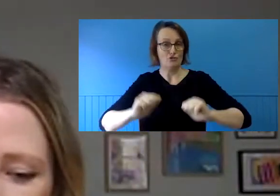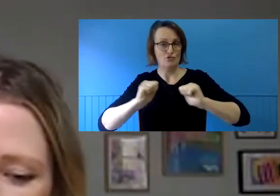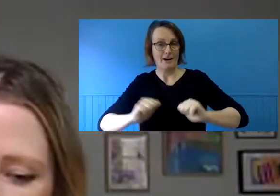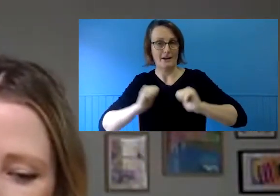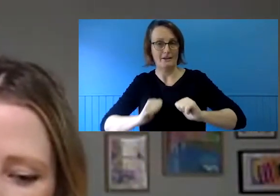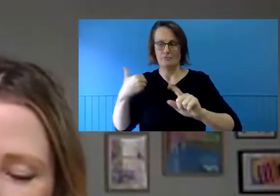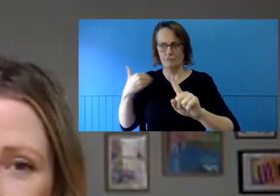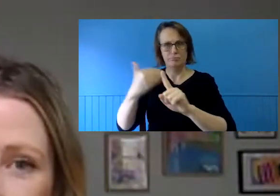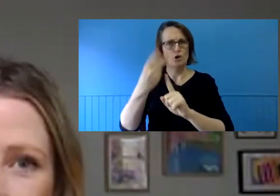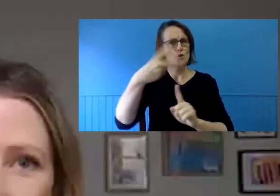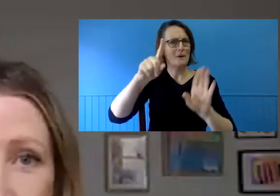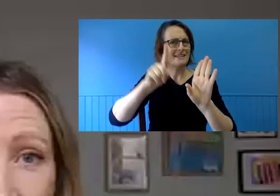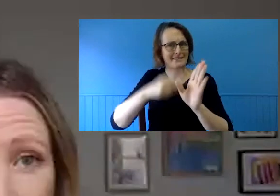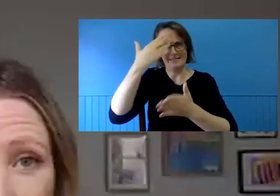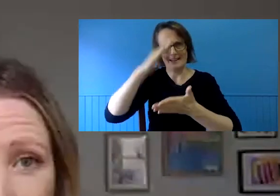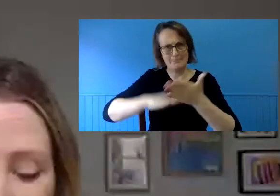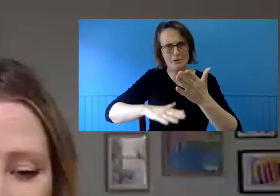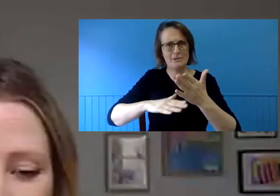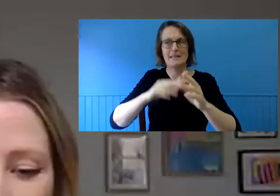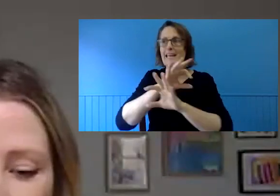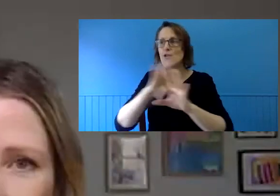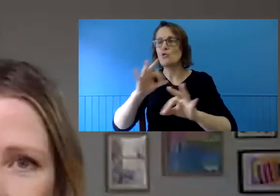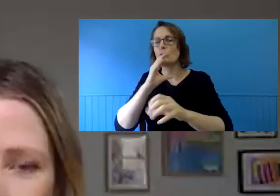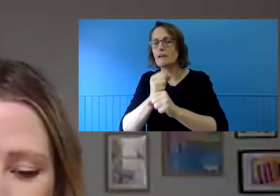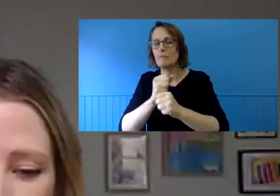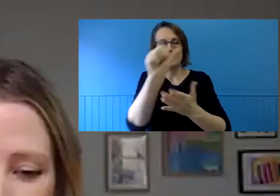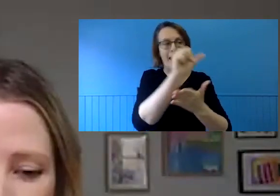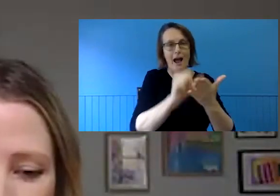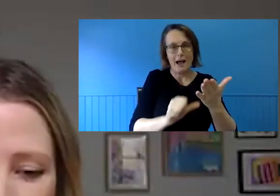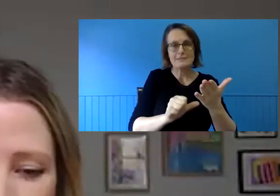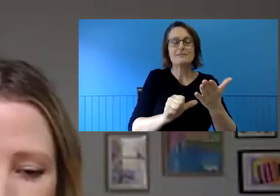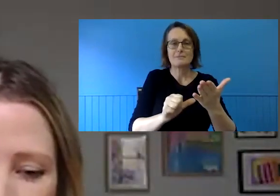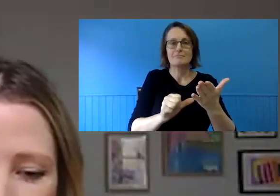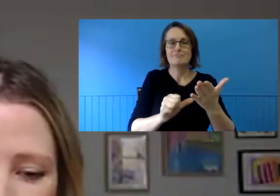not-for-profit sector here in Asia and the UK.